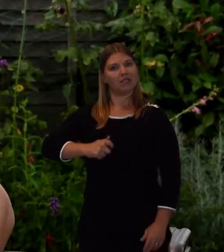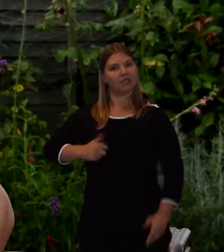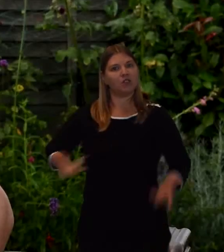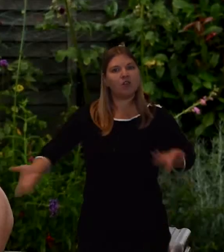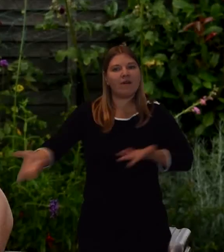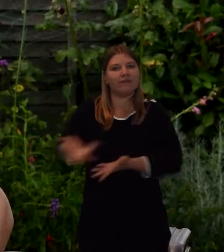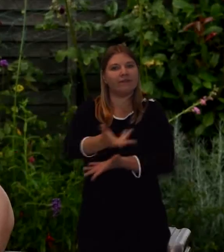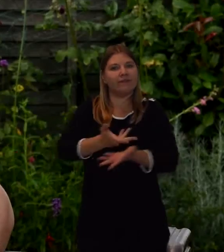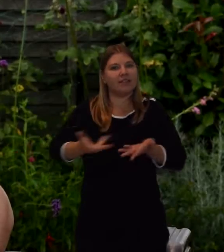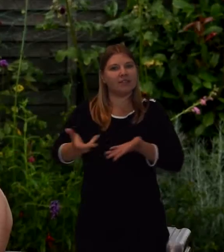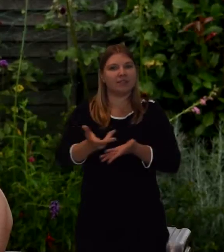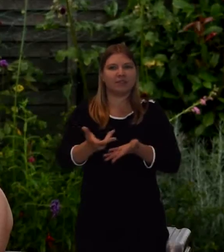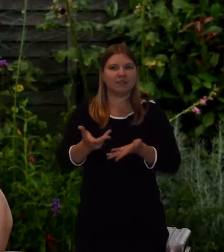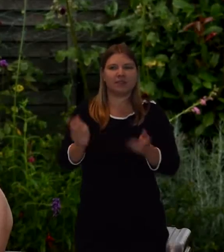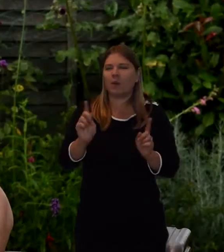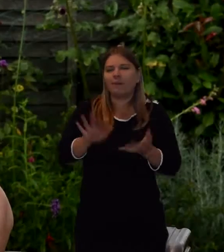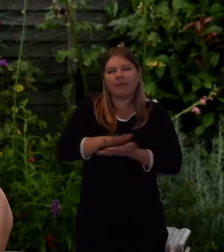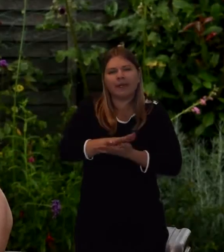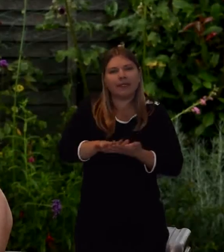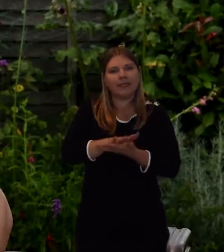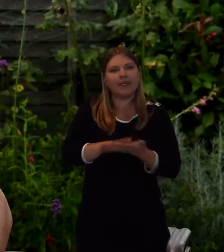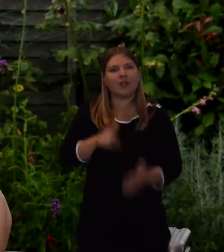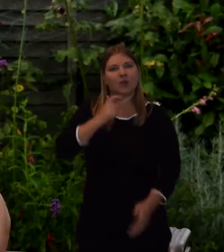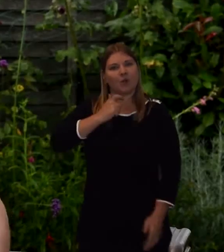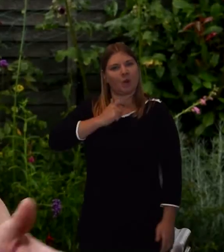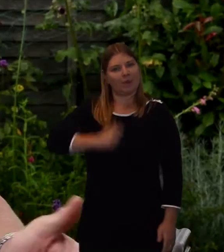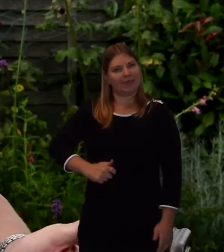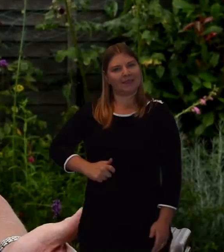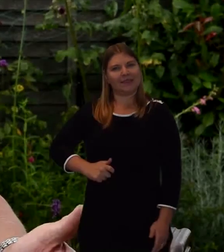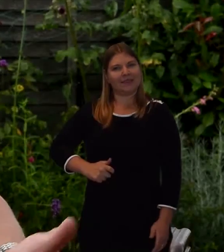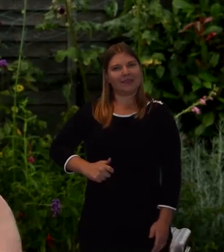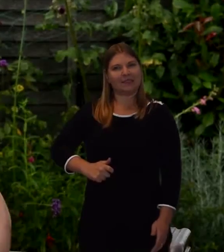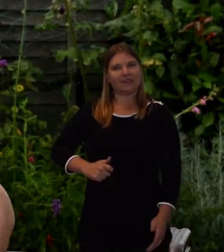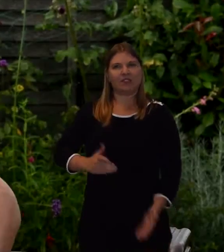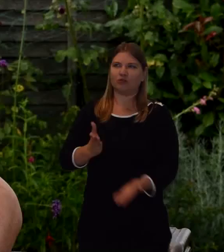Humanists tend to be less responding to